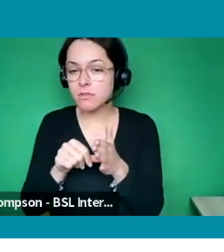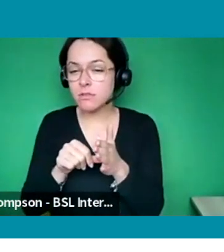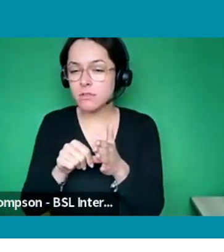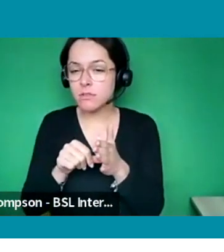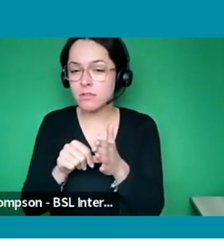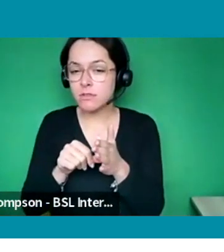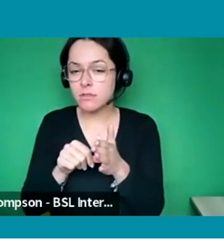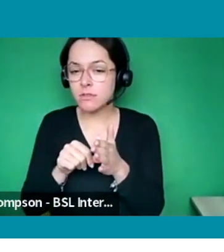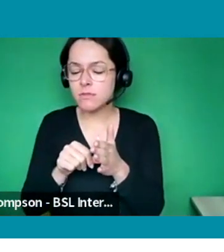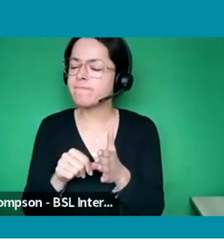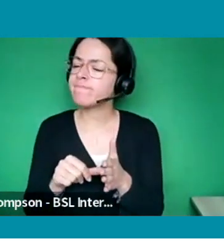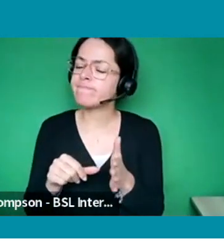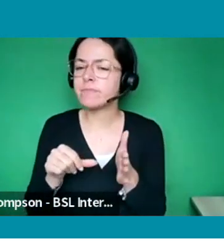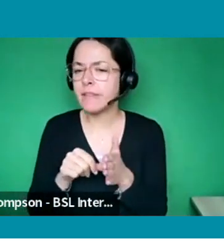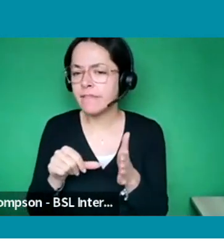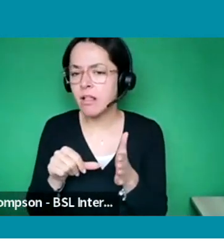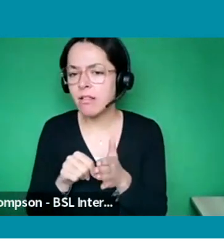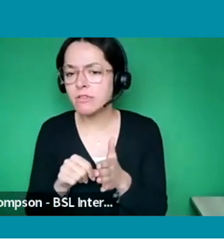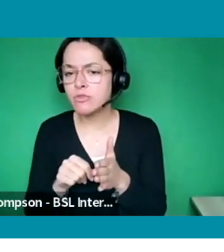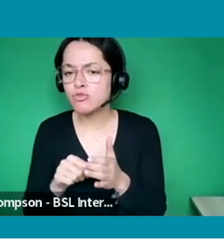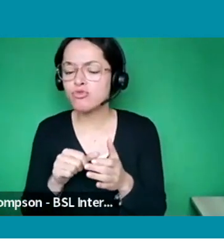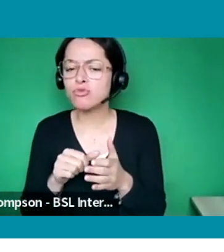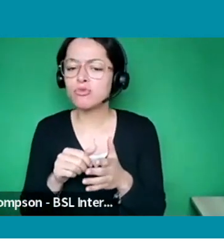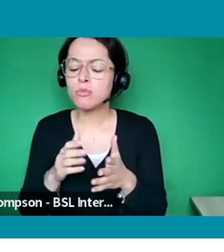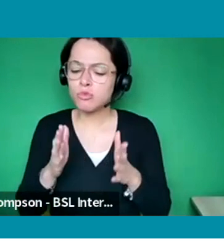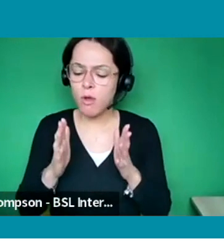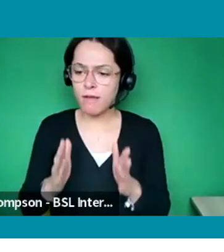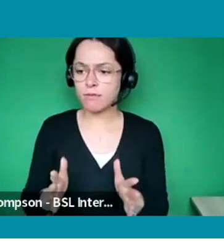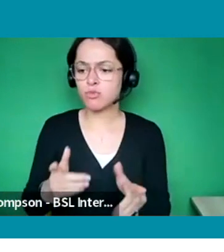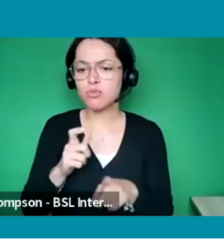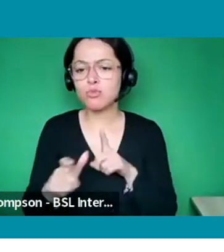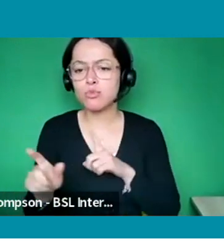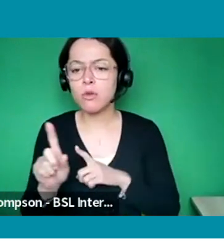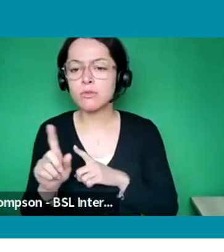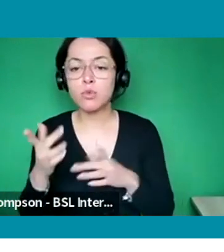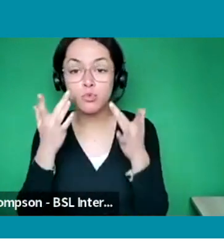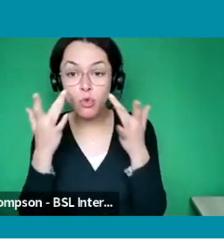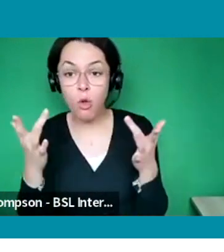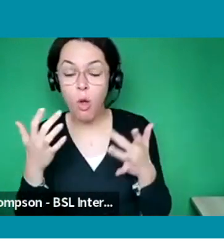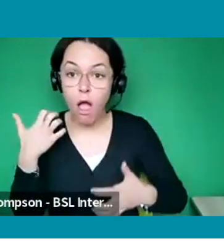But you have show that you are willing and eager to work for that company.